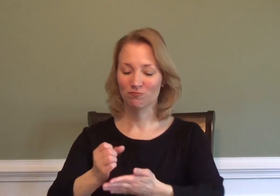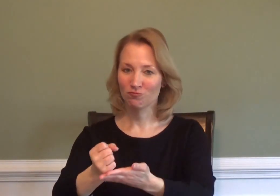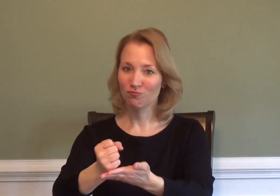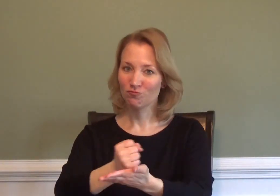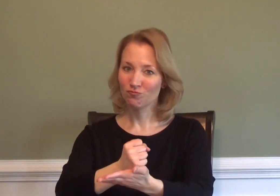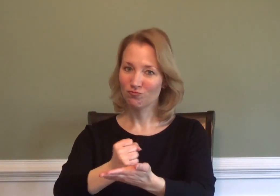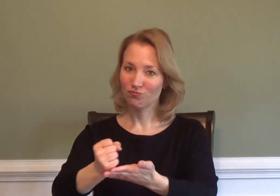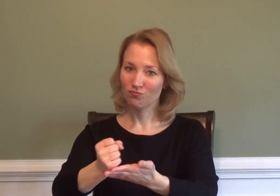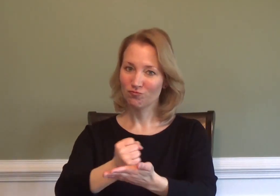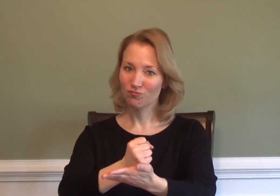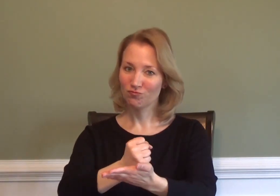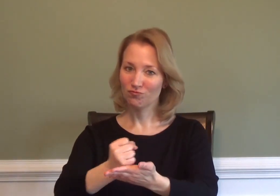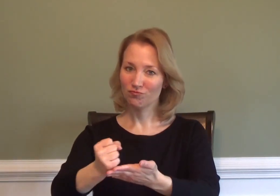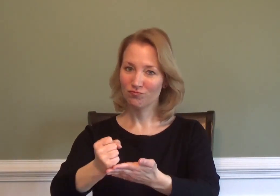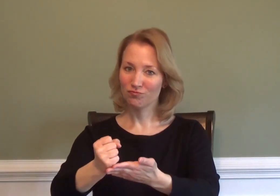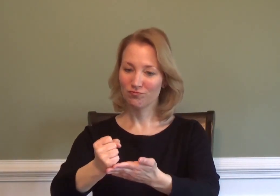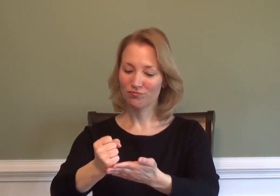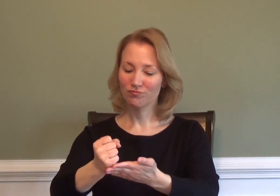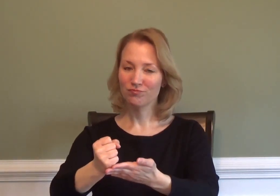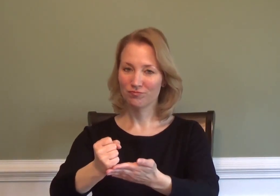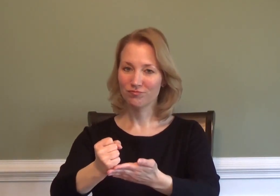CREDIT CARD